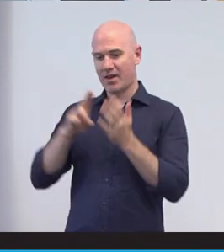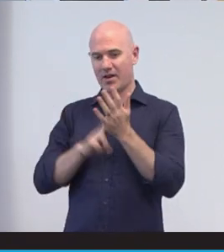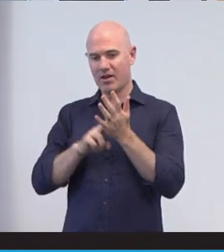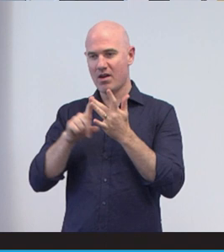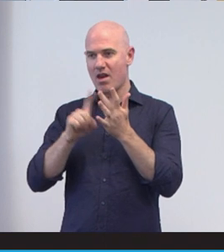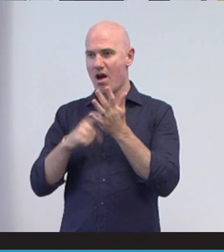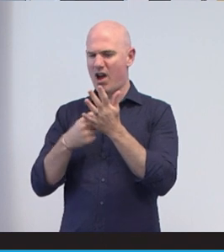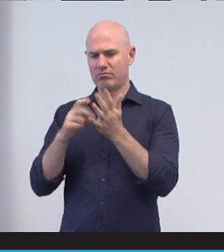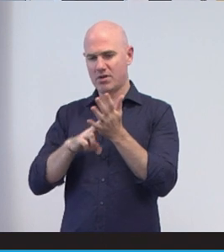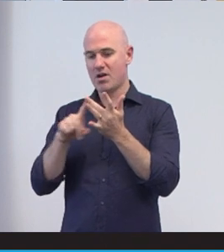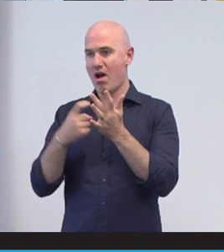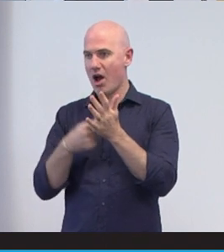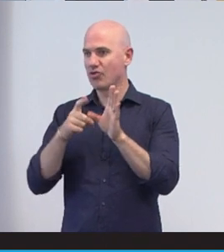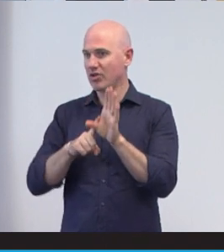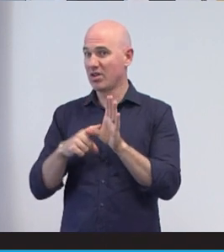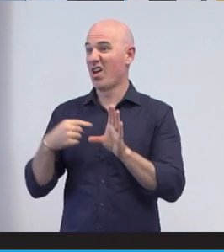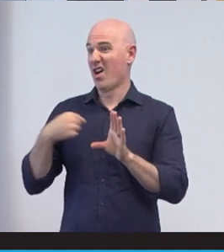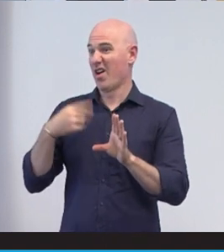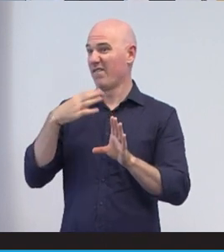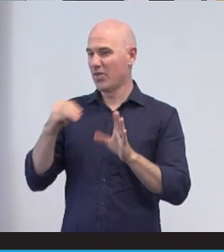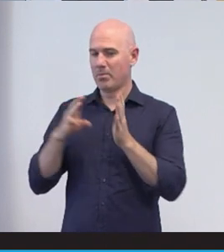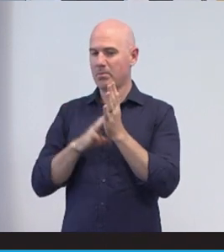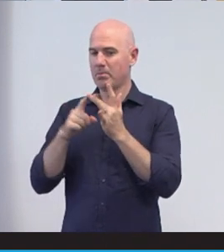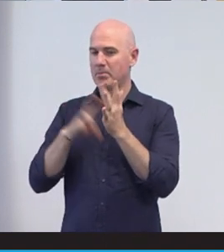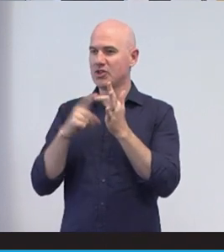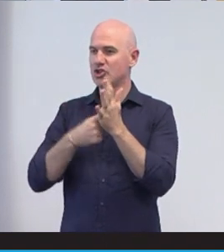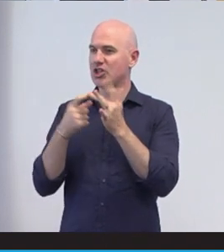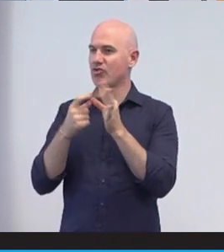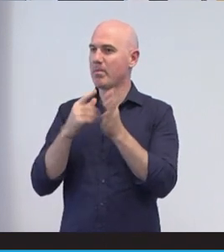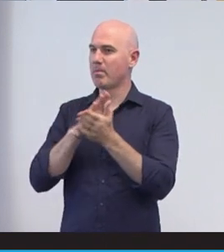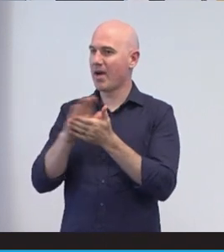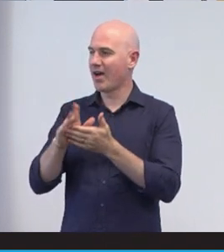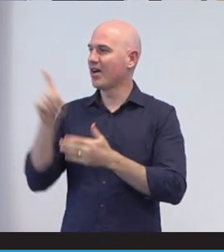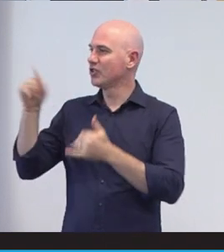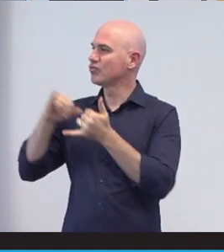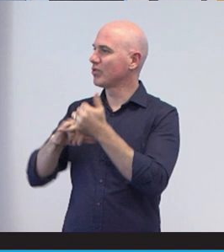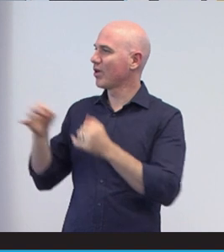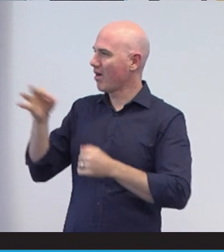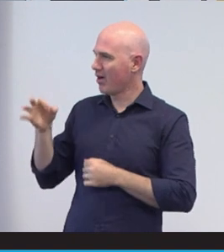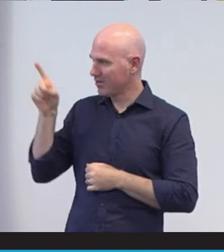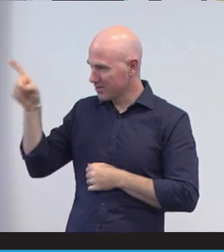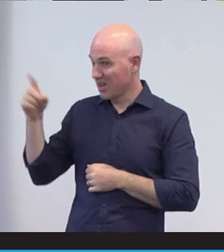And I am a Quandamooka woman from Minjerribah and I've just recently started at CheckUP Approximately.